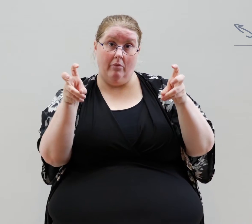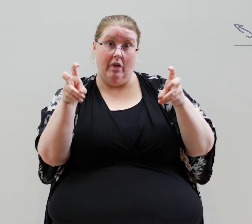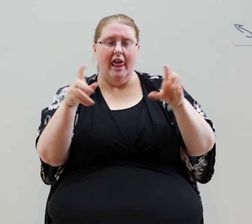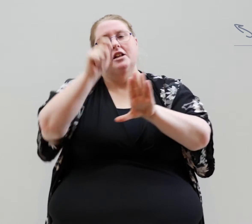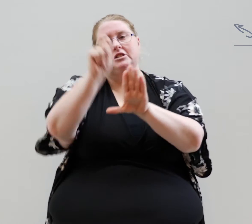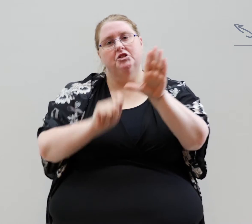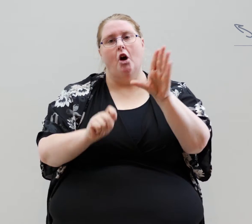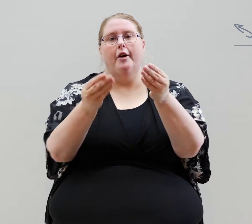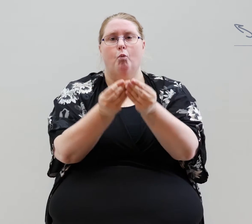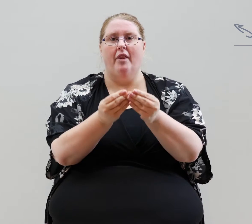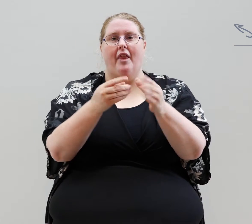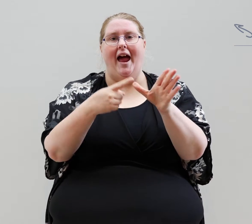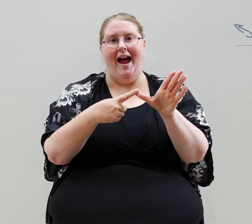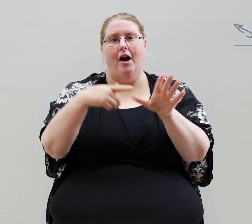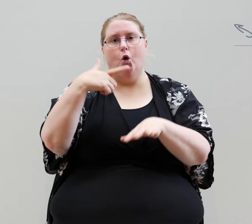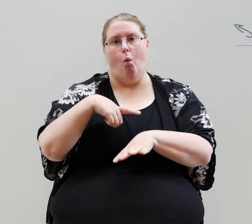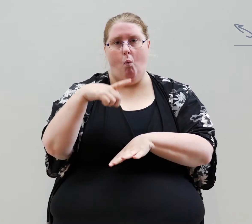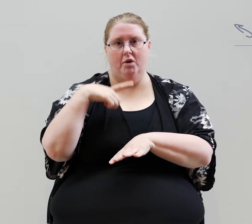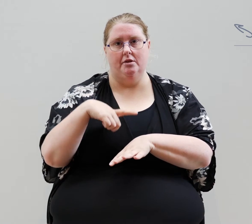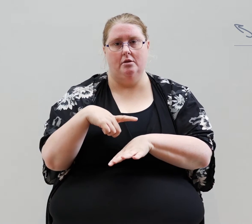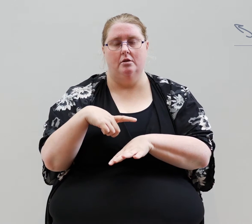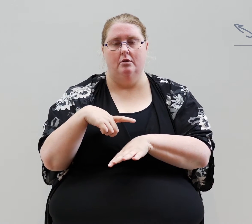Dubbed 'design with a cause'